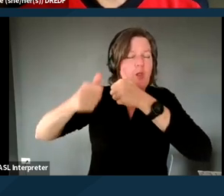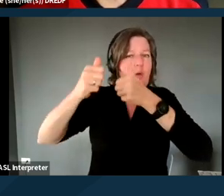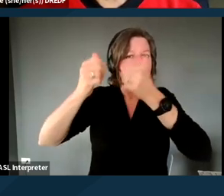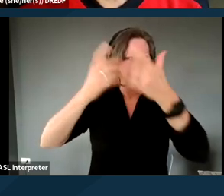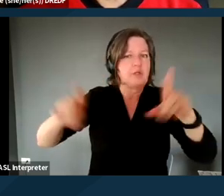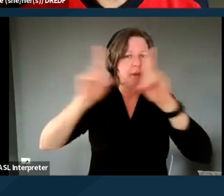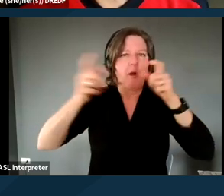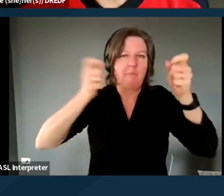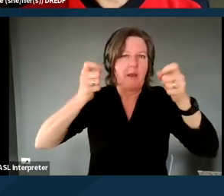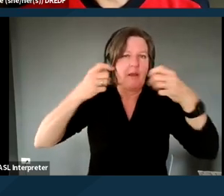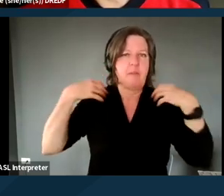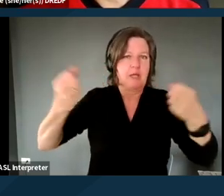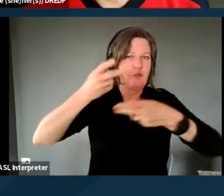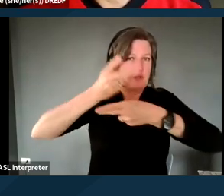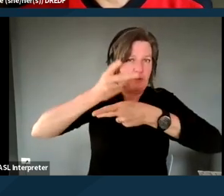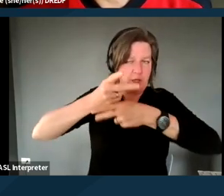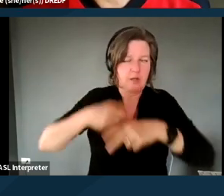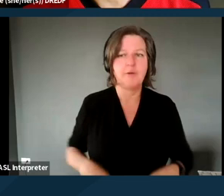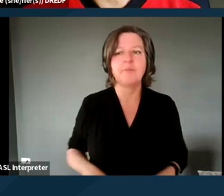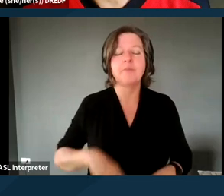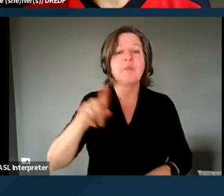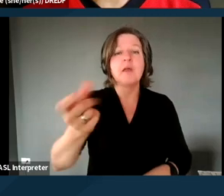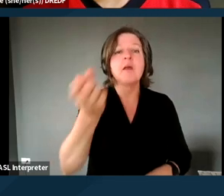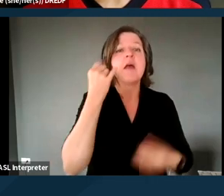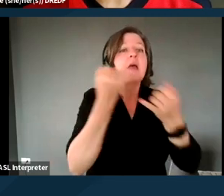The independent medical review process may not be